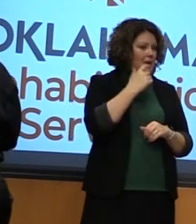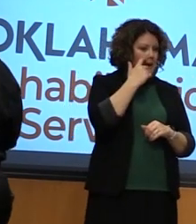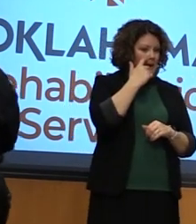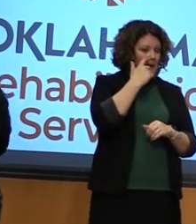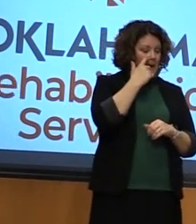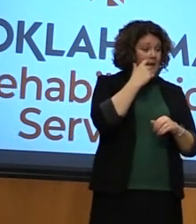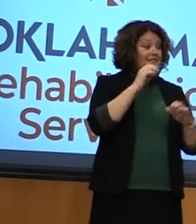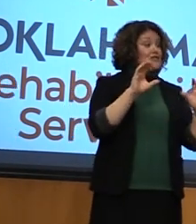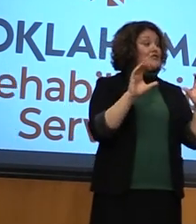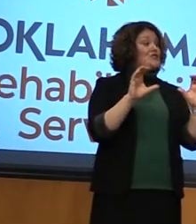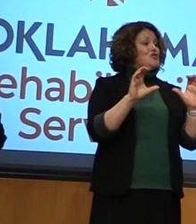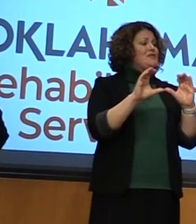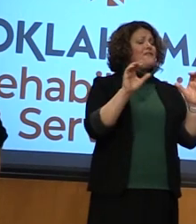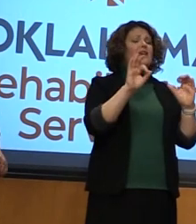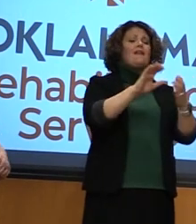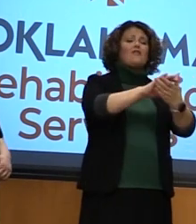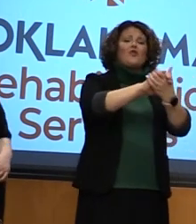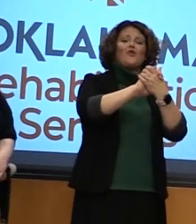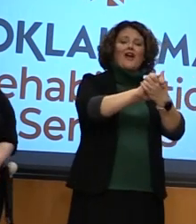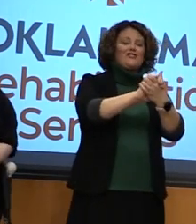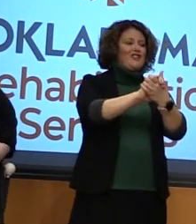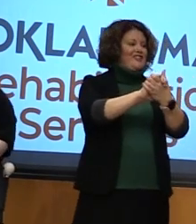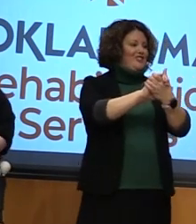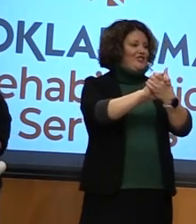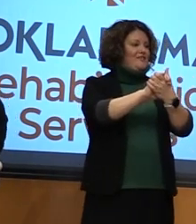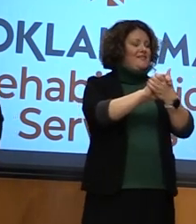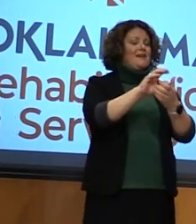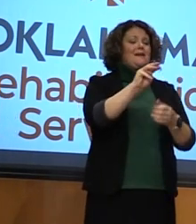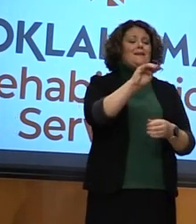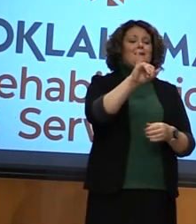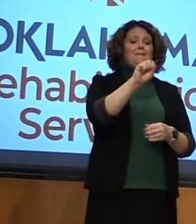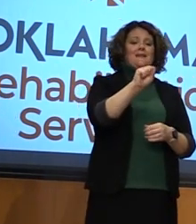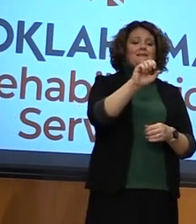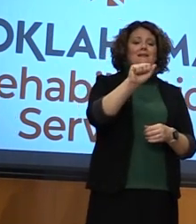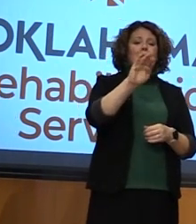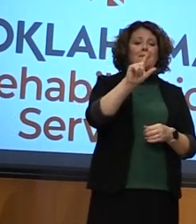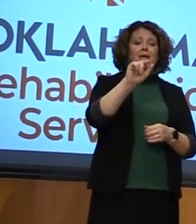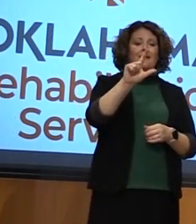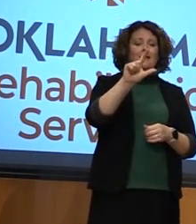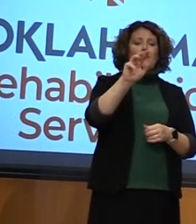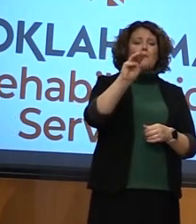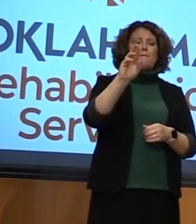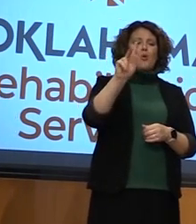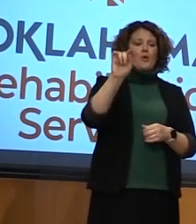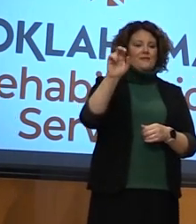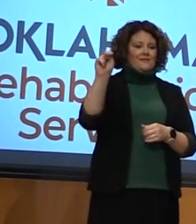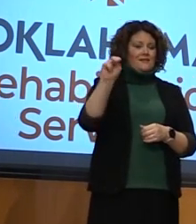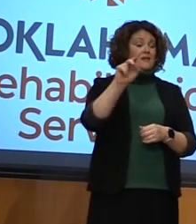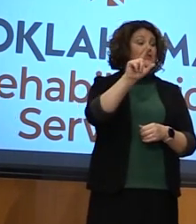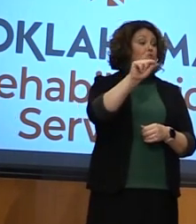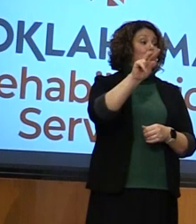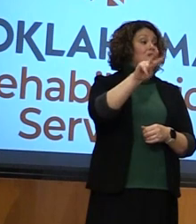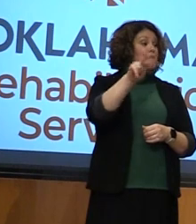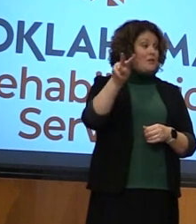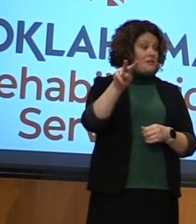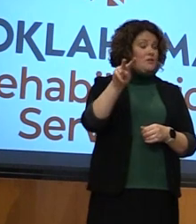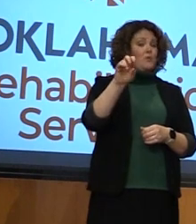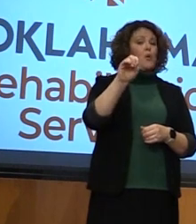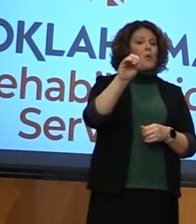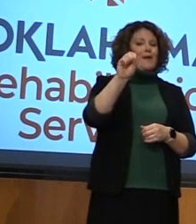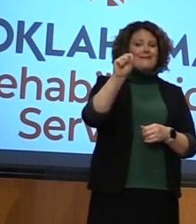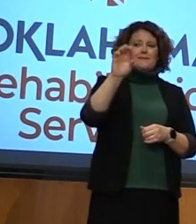Citation of congratulations to Miss Abigail Norton the 2022 Oklahoma School for the Blind